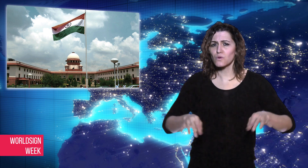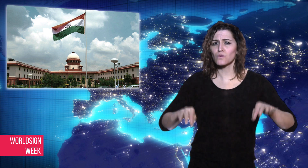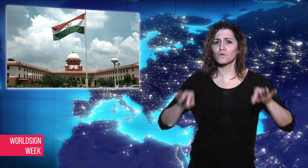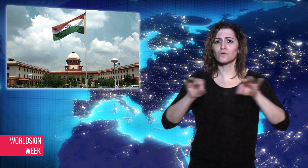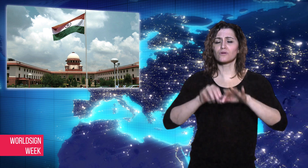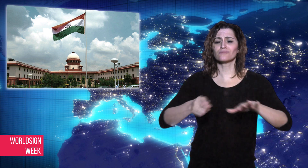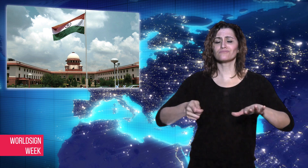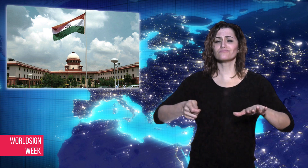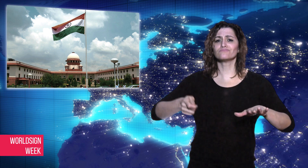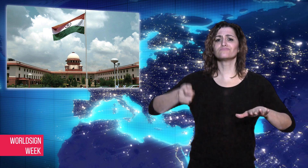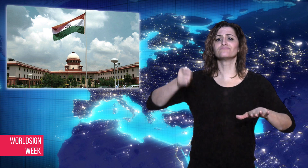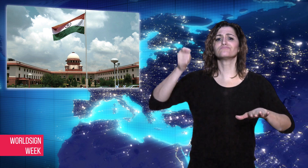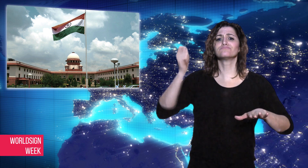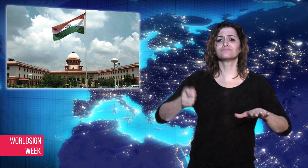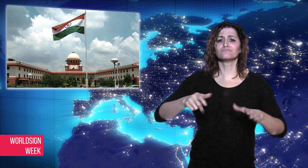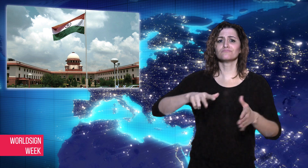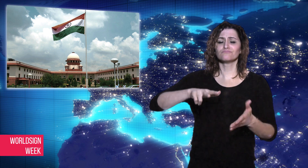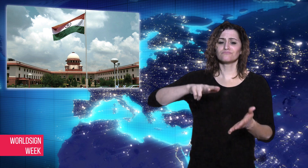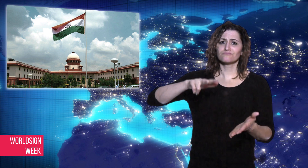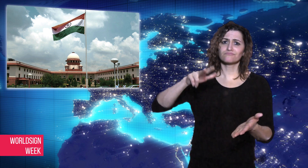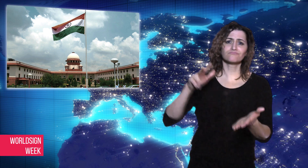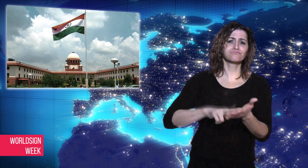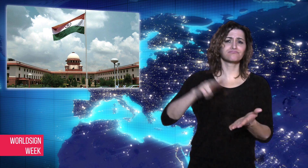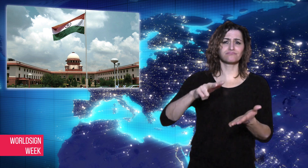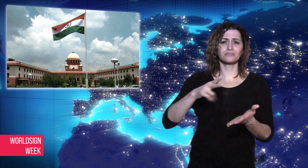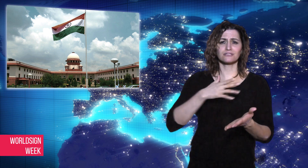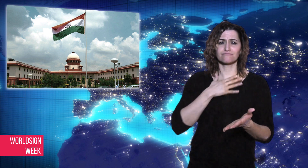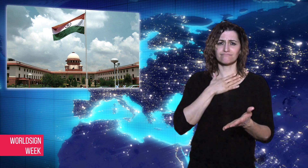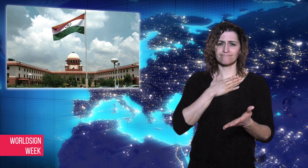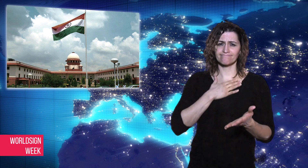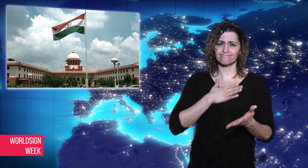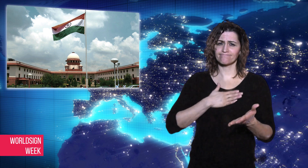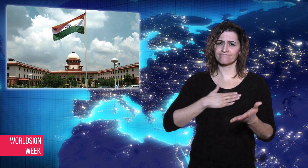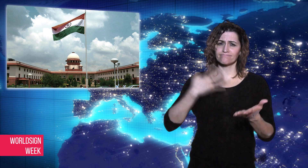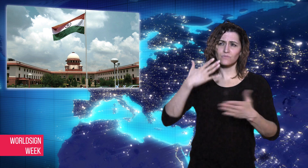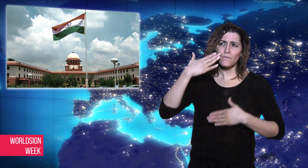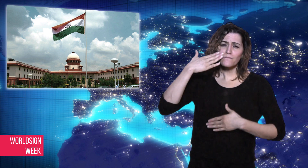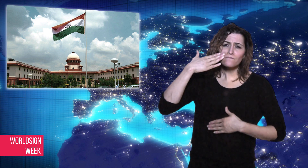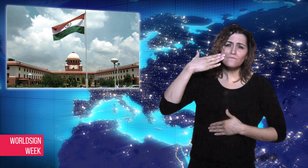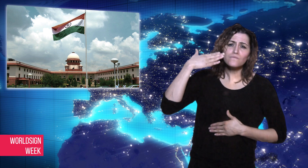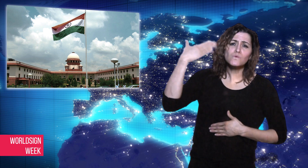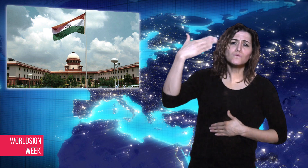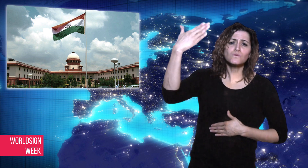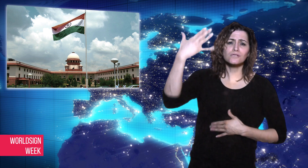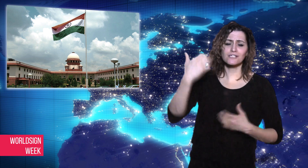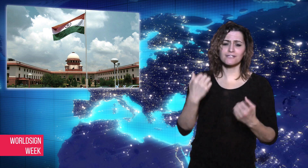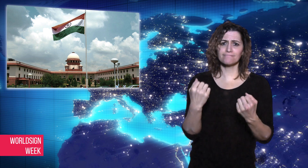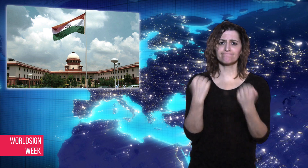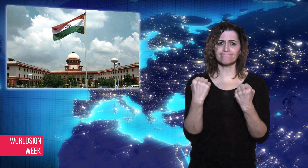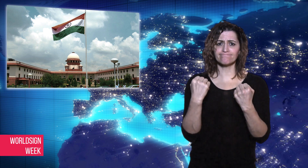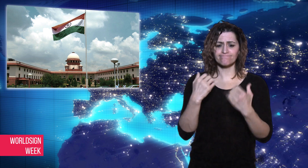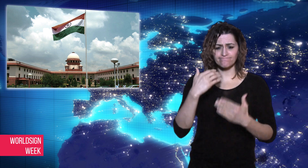examinations if there is sufficient